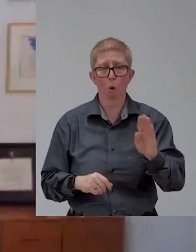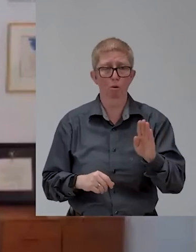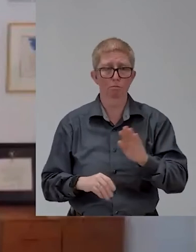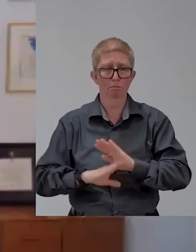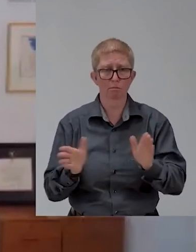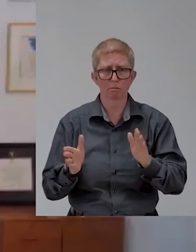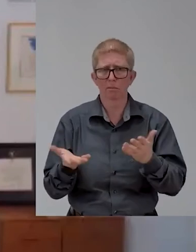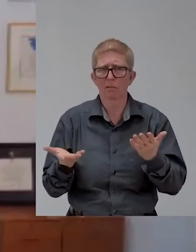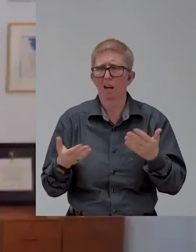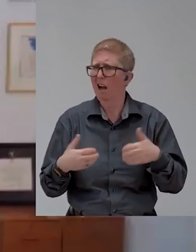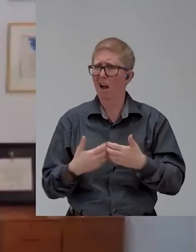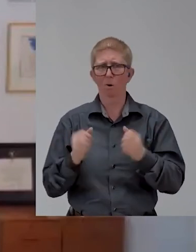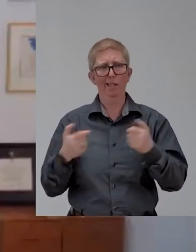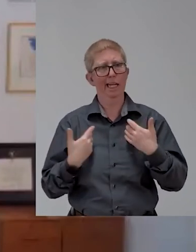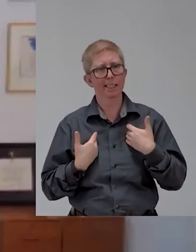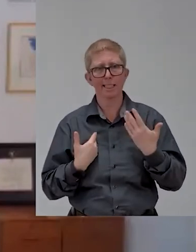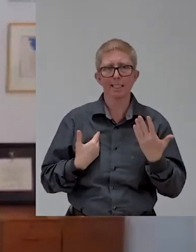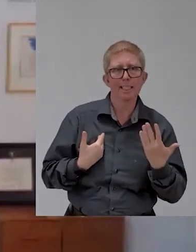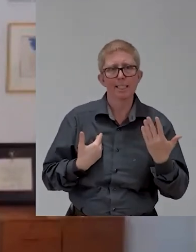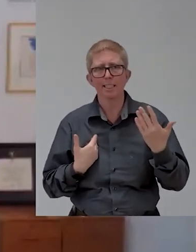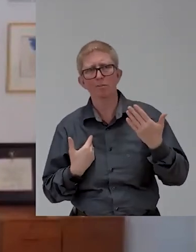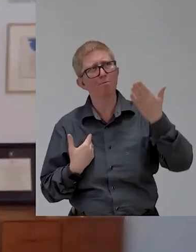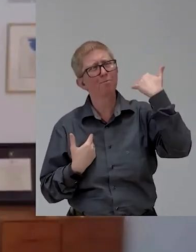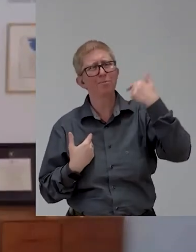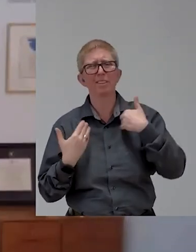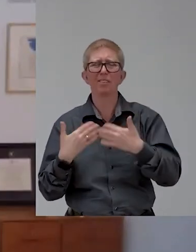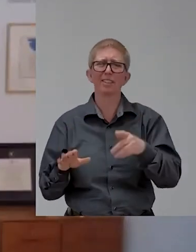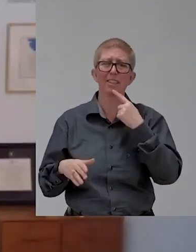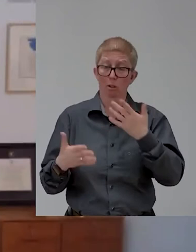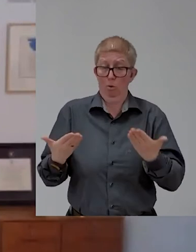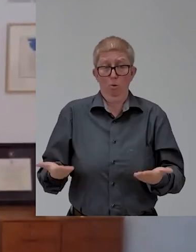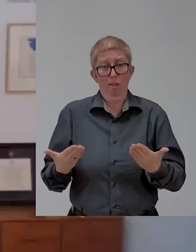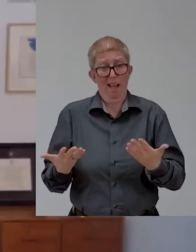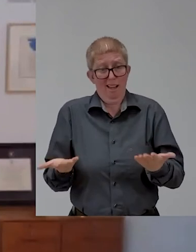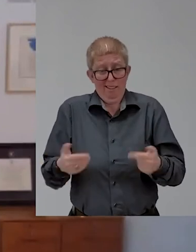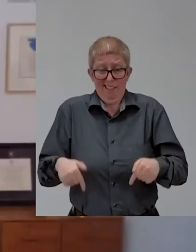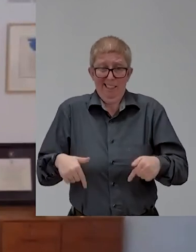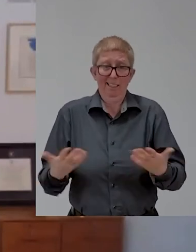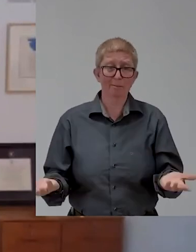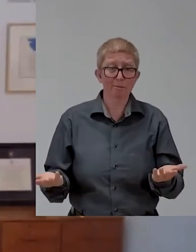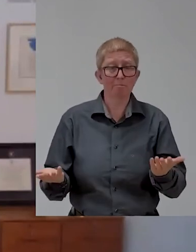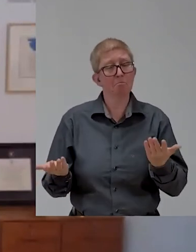examples were mentioned earlier today that when you build with people with disabilities right,